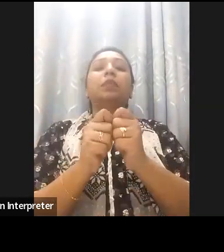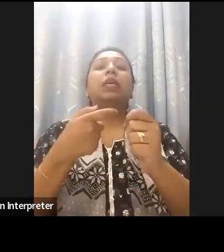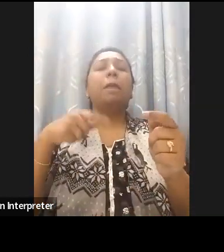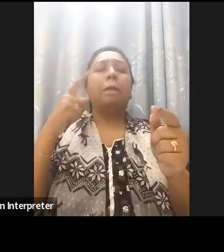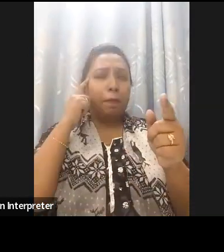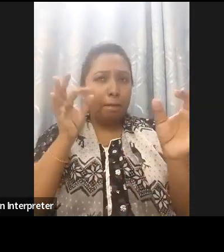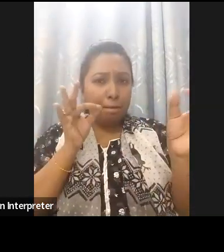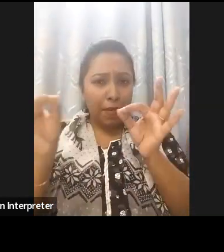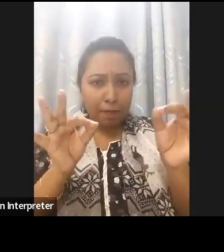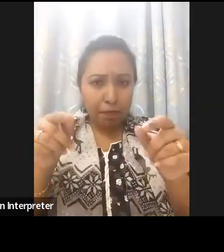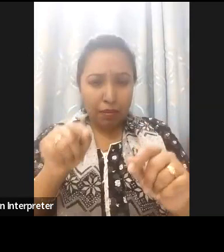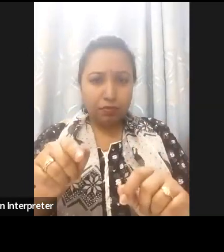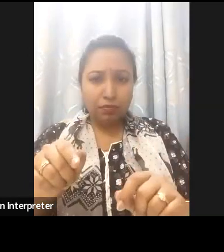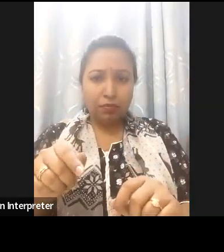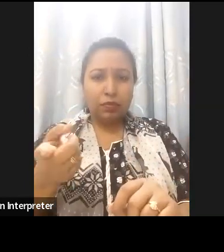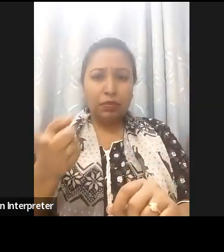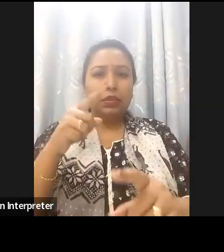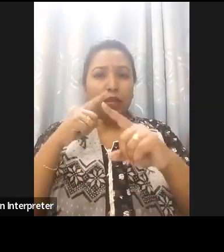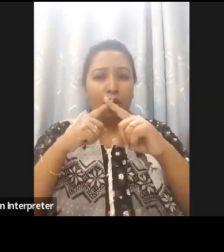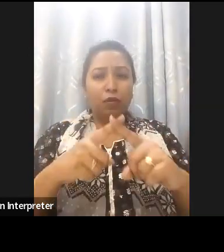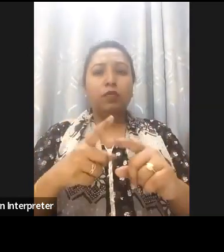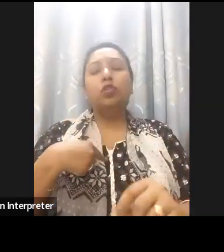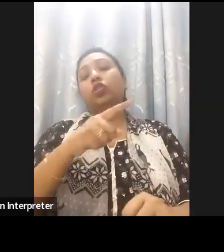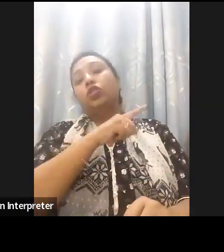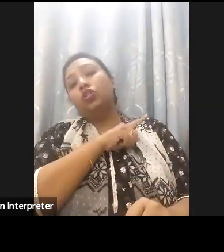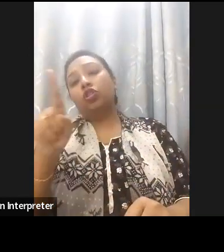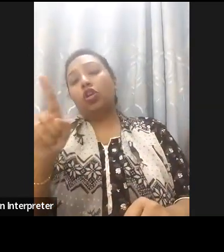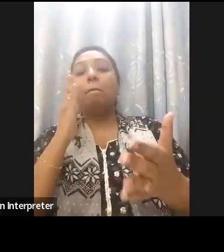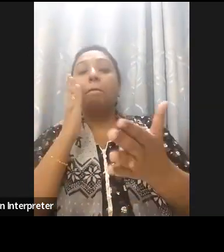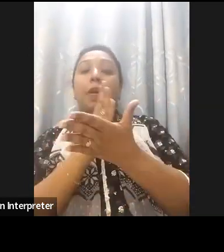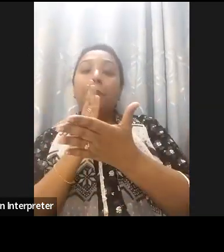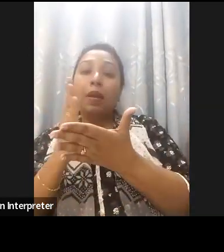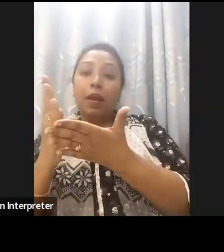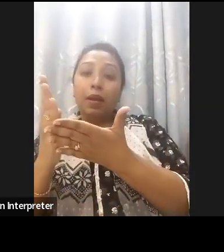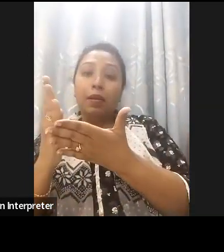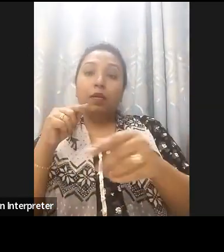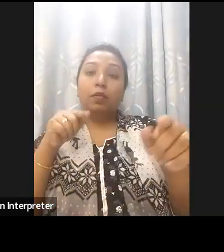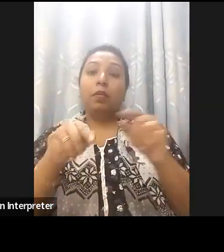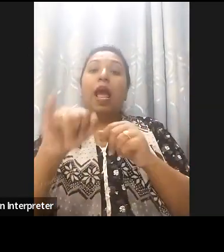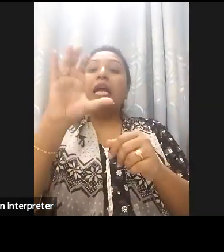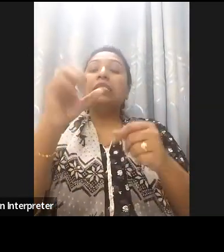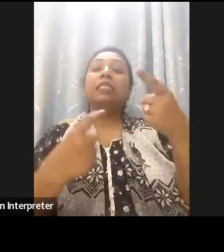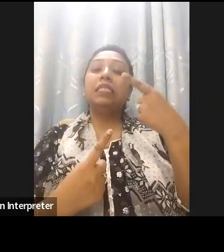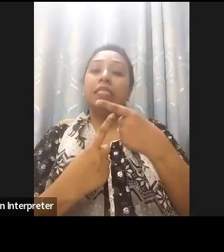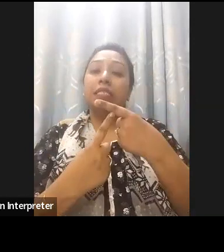we need to to make sure that every Department within a city knows the responsibility around